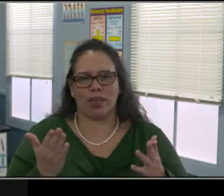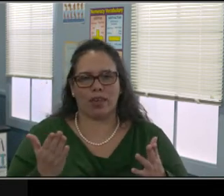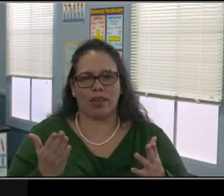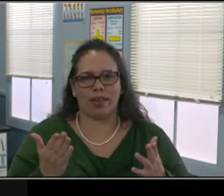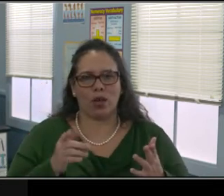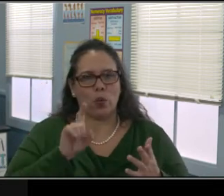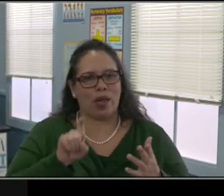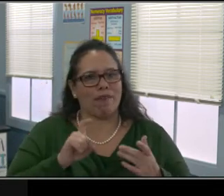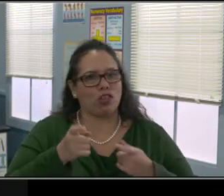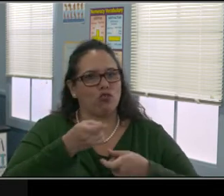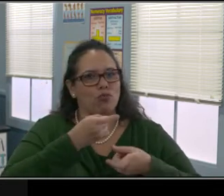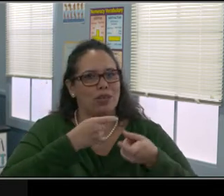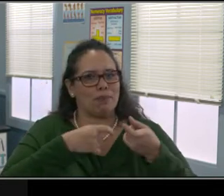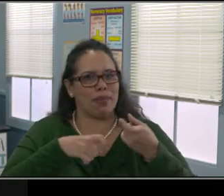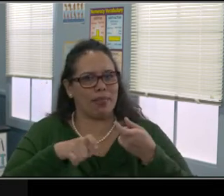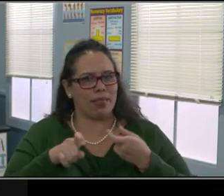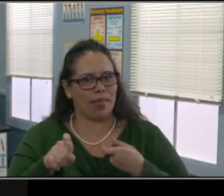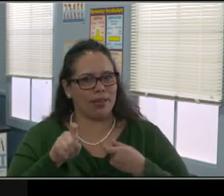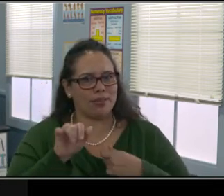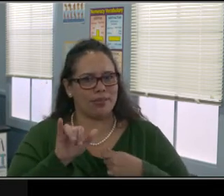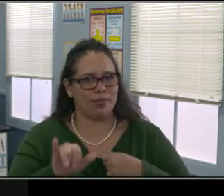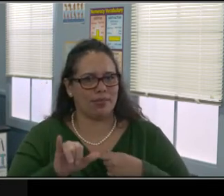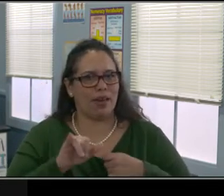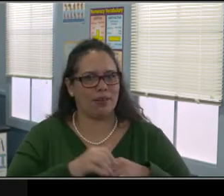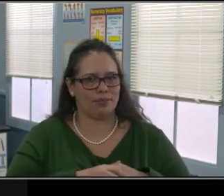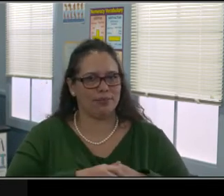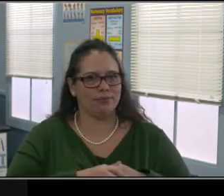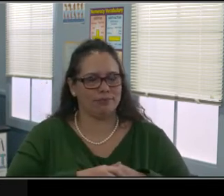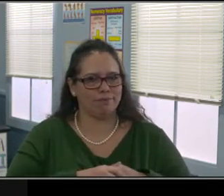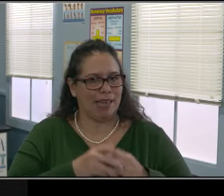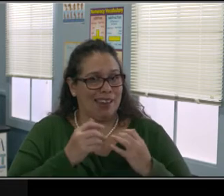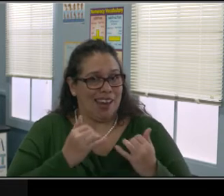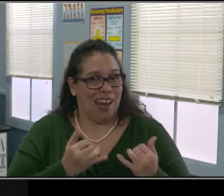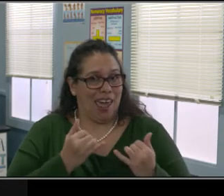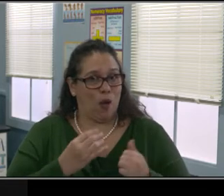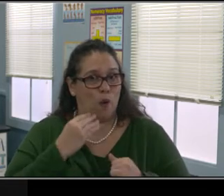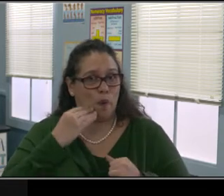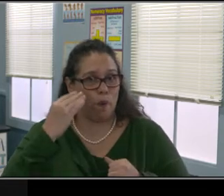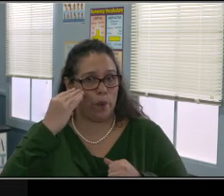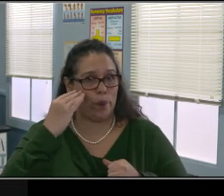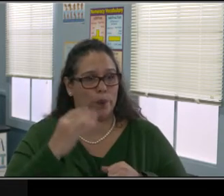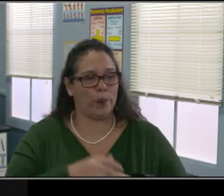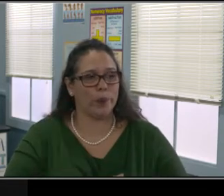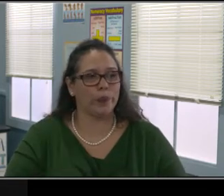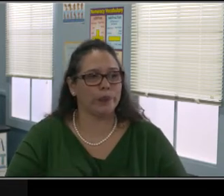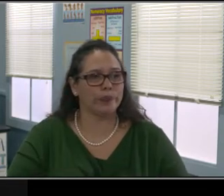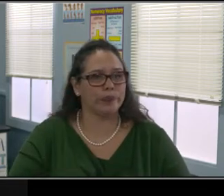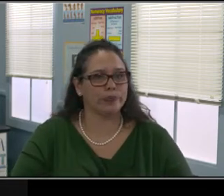because there's no face to face interaction with their teachers. There are distractions in the home,